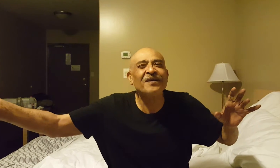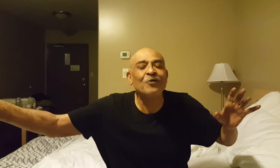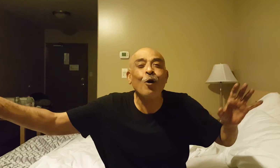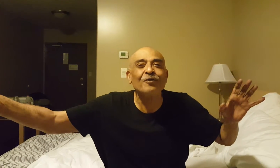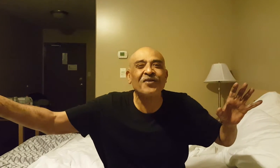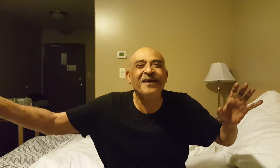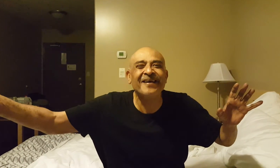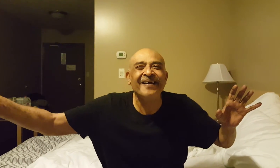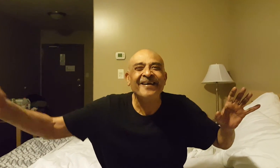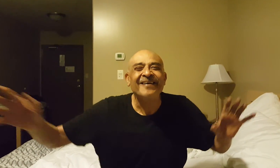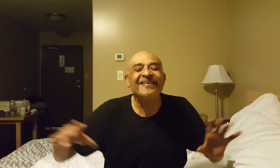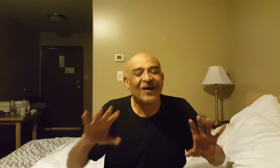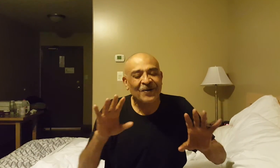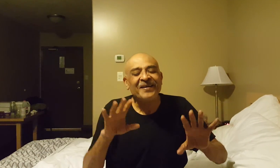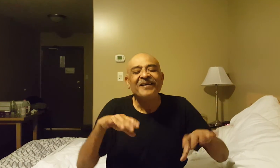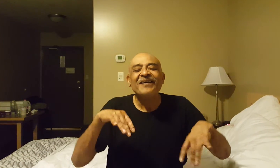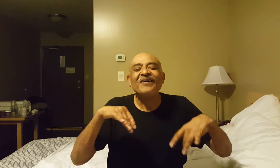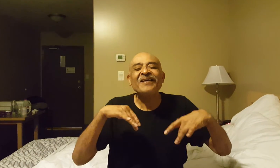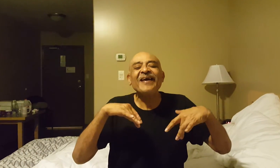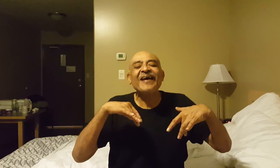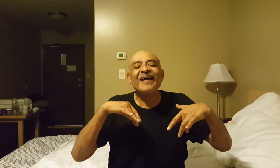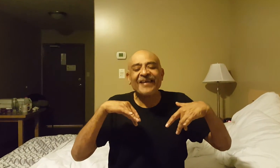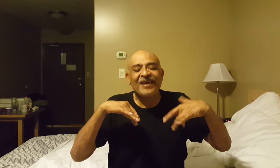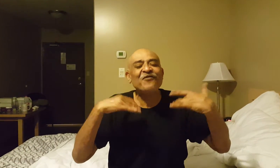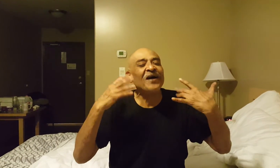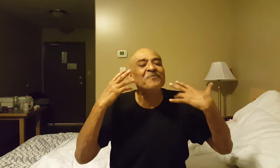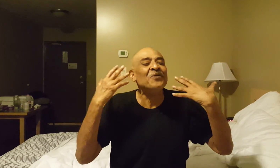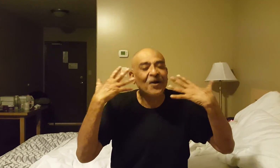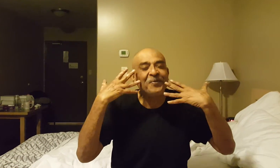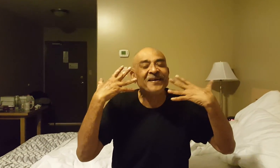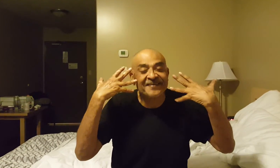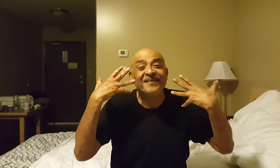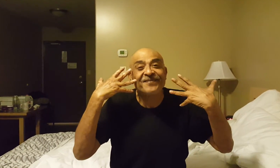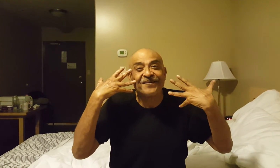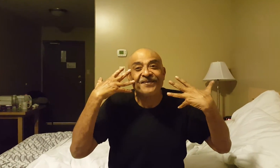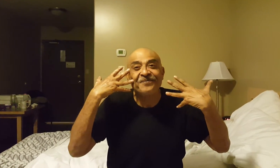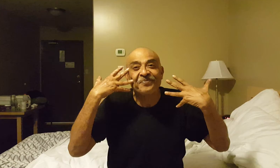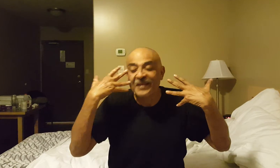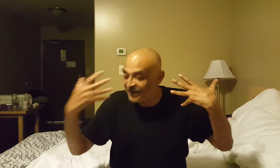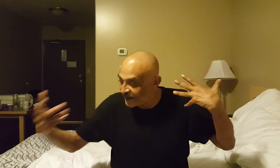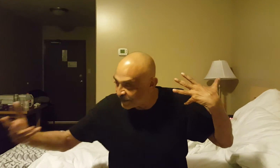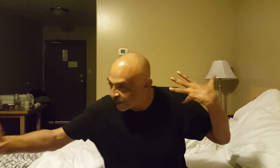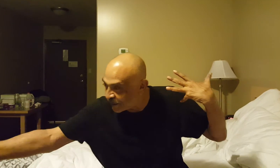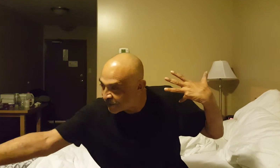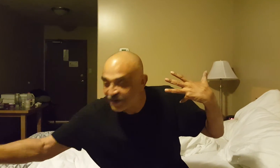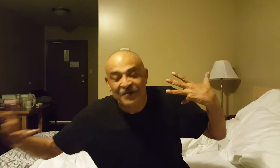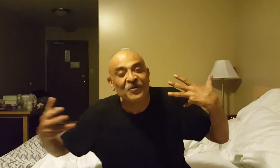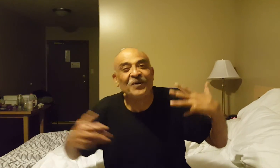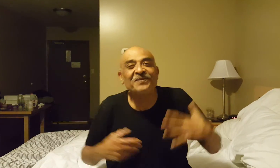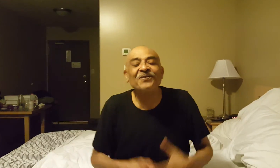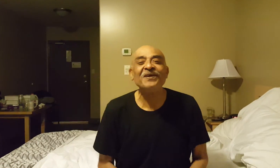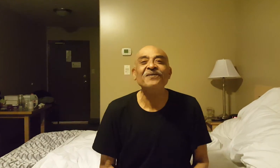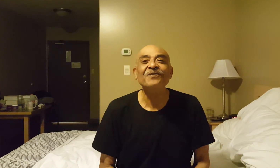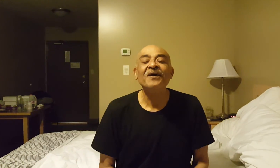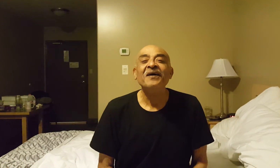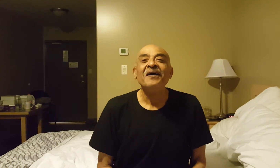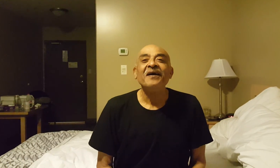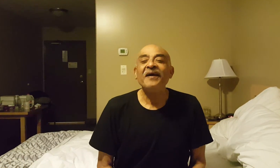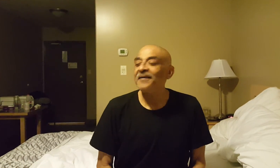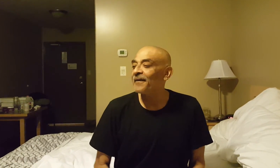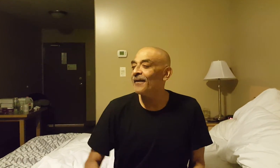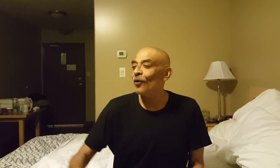it goes. Right? Now if I'm not paying attention, that is i'm not observing between the screens, it can go